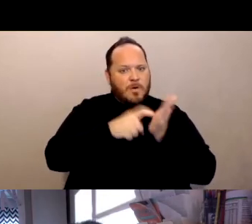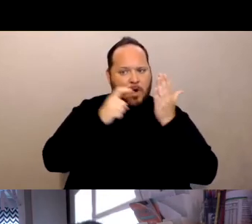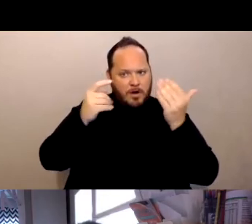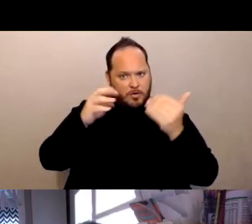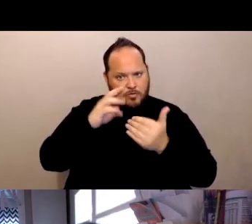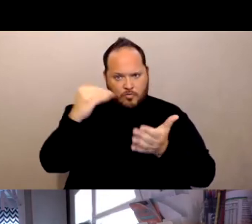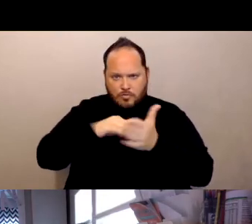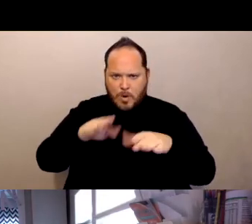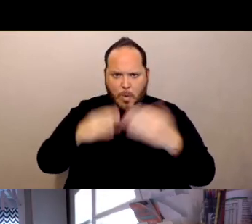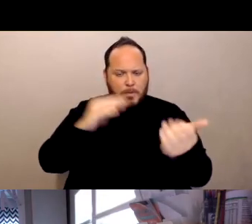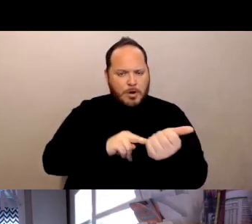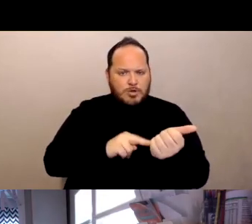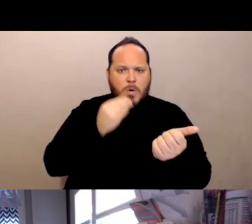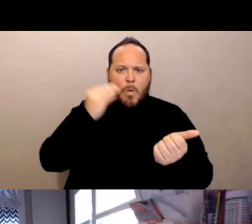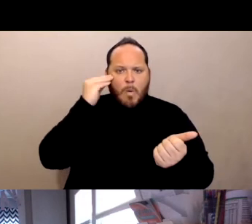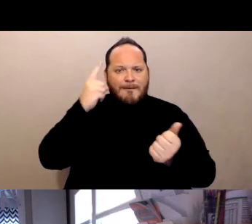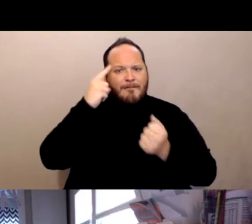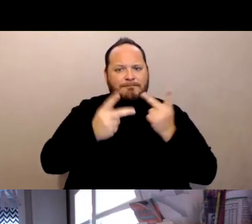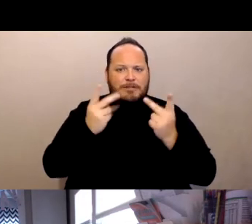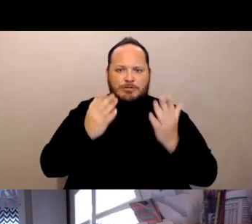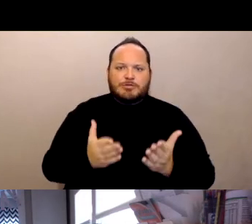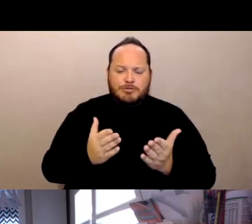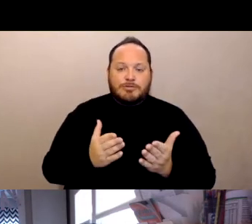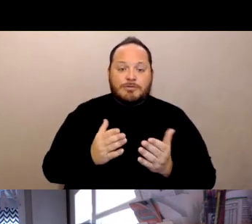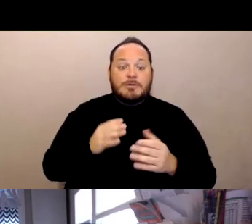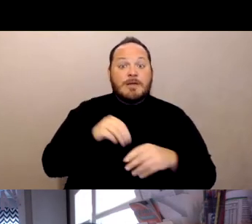And the one thing we learned at the beginning of the pandemic was